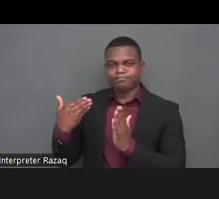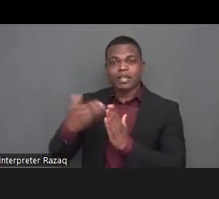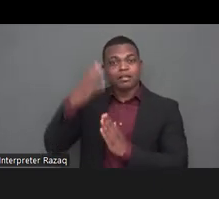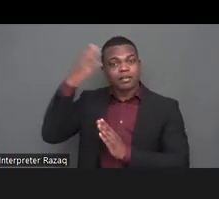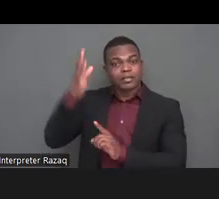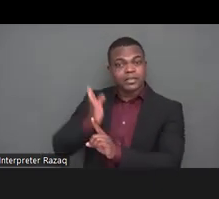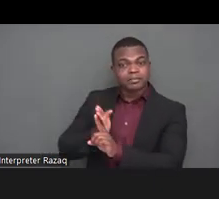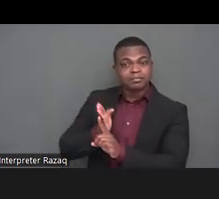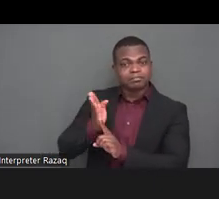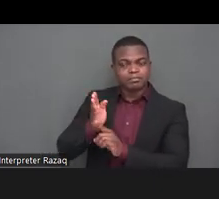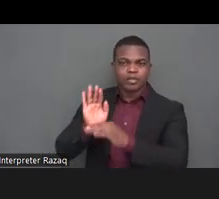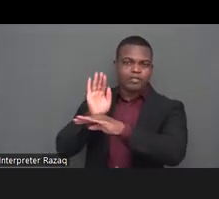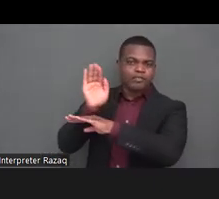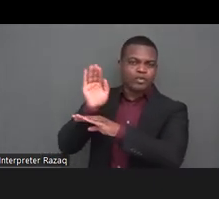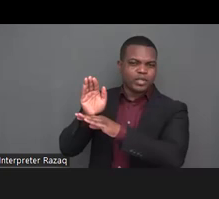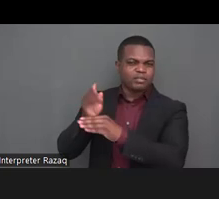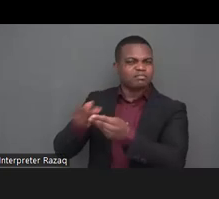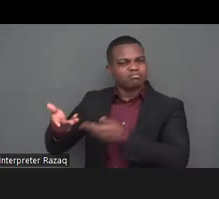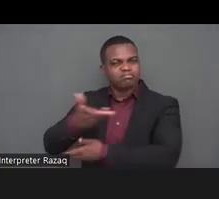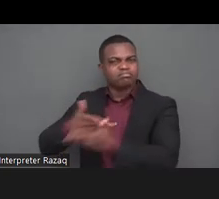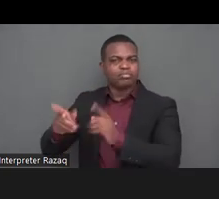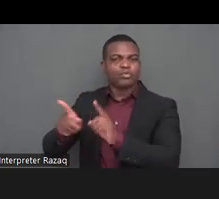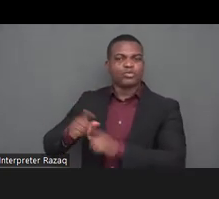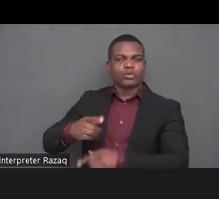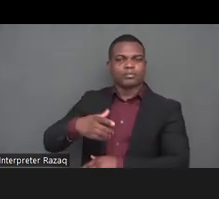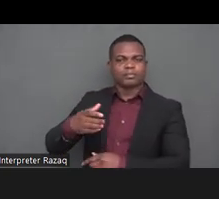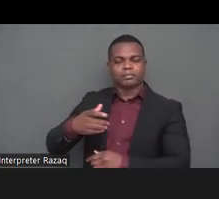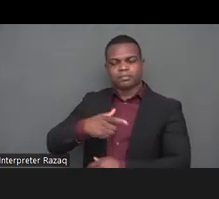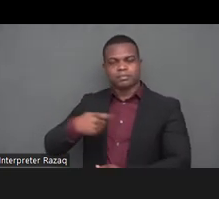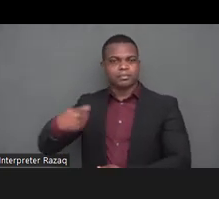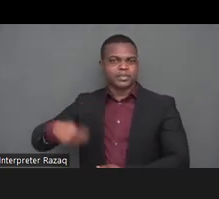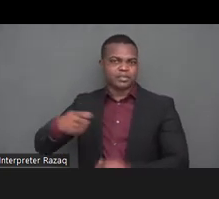was recently named the permanent state secretary of the ministry for foreign affairs